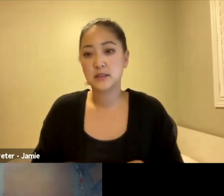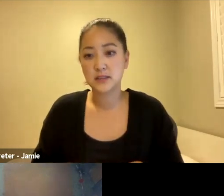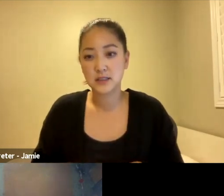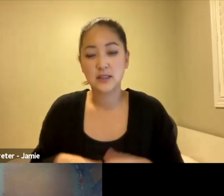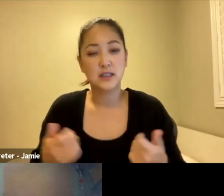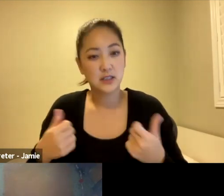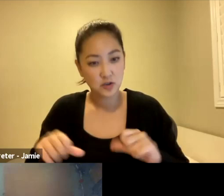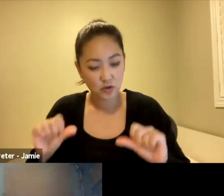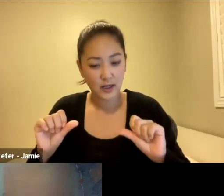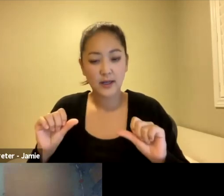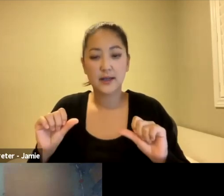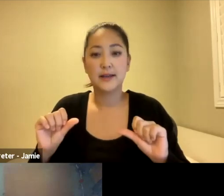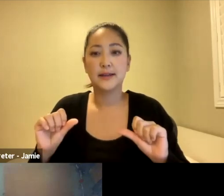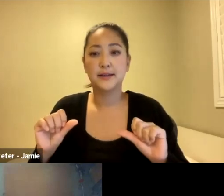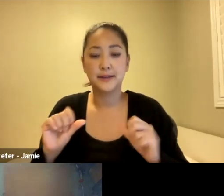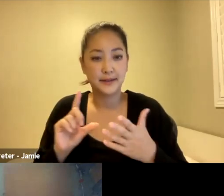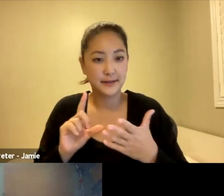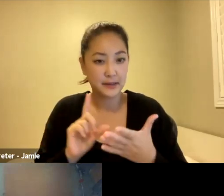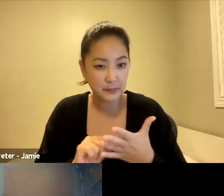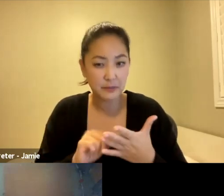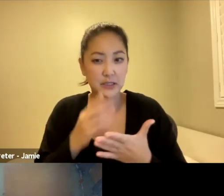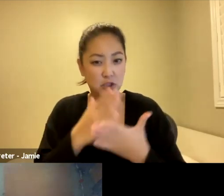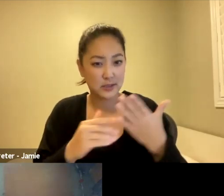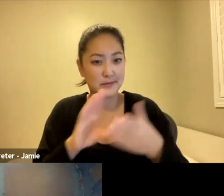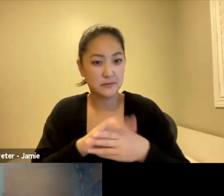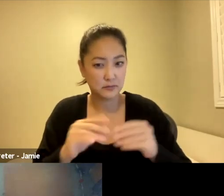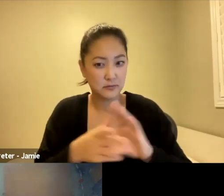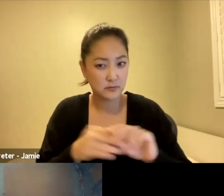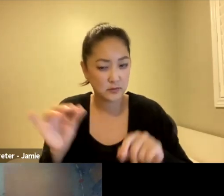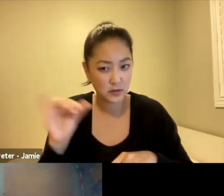finally, we did publish some stories. I was very interested